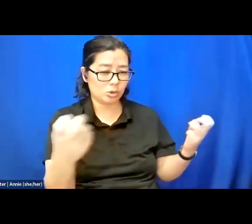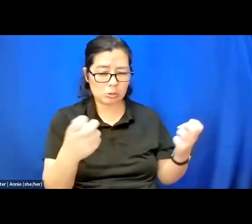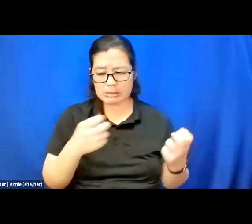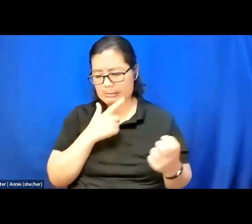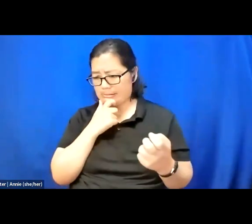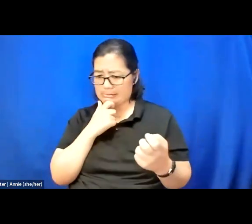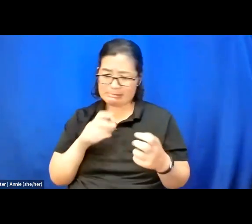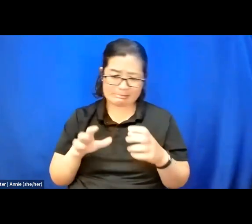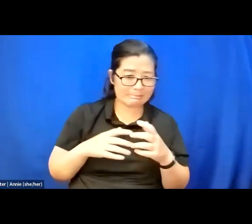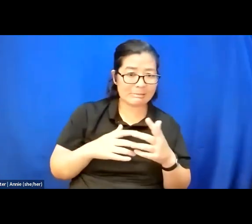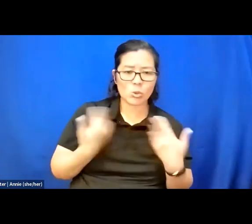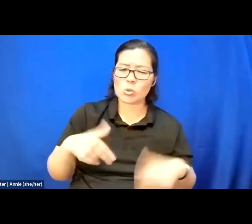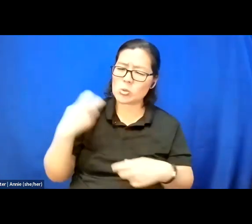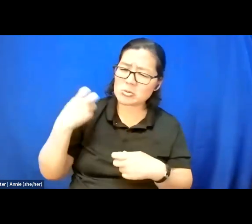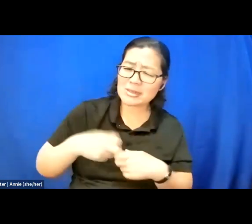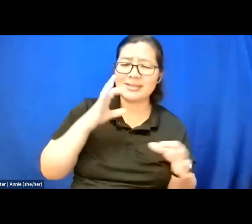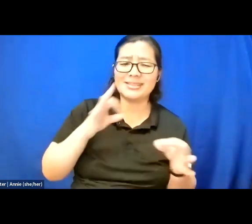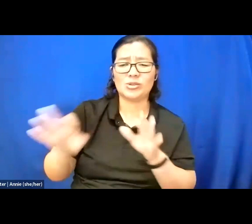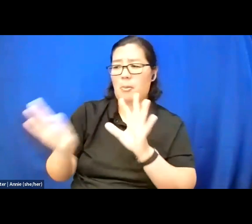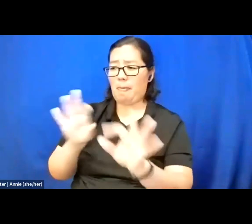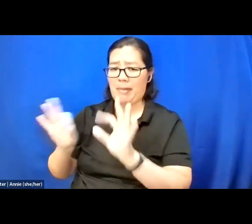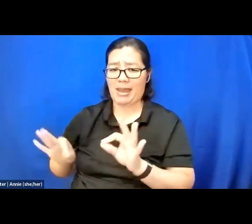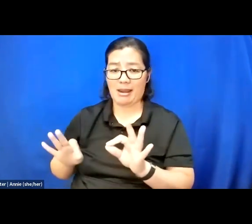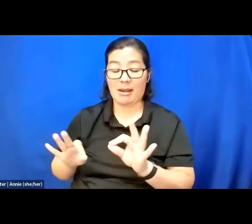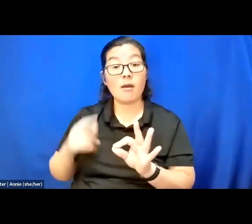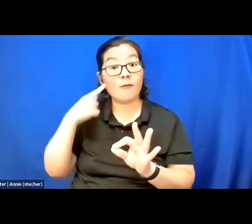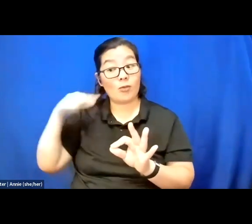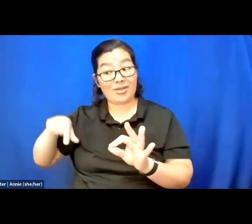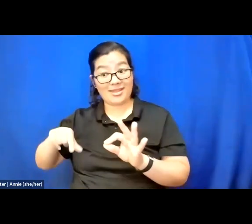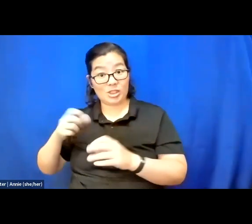of selecting the final fellows, 11 for this cohort.